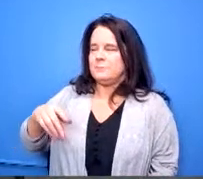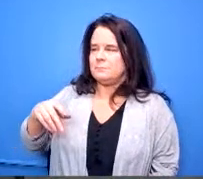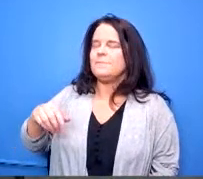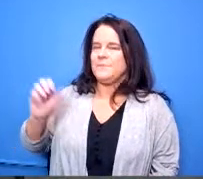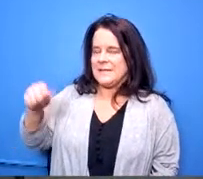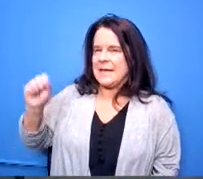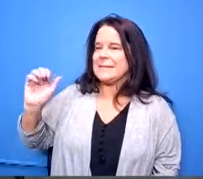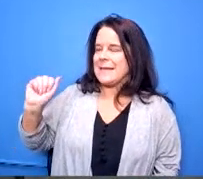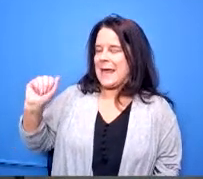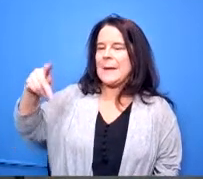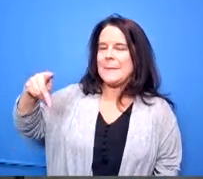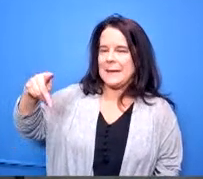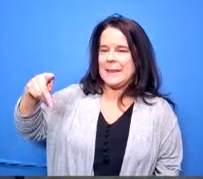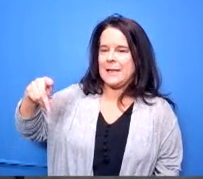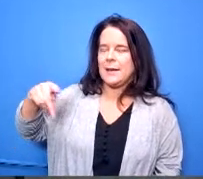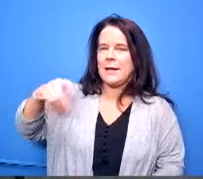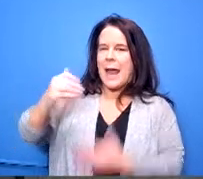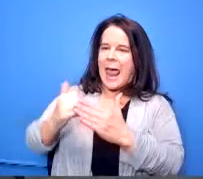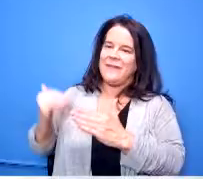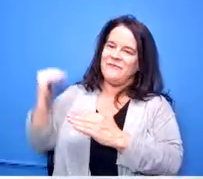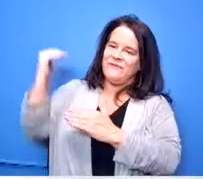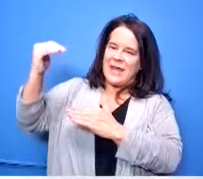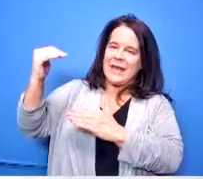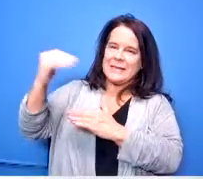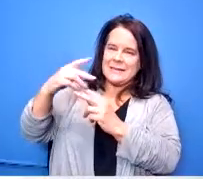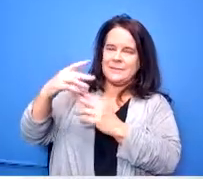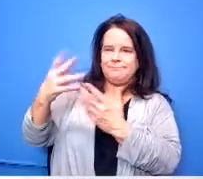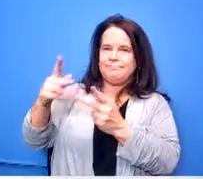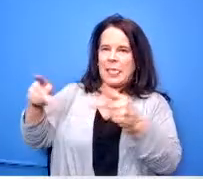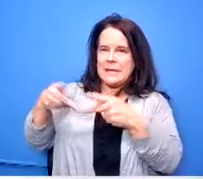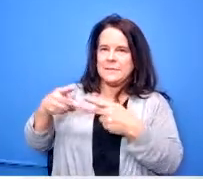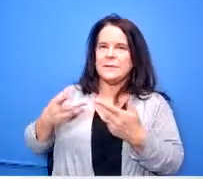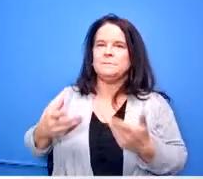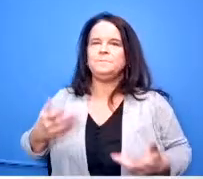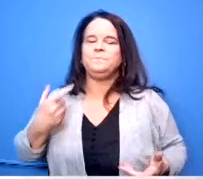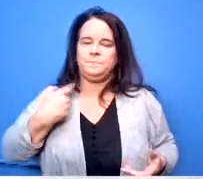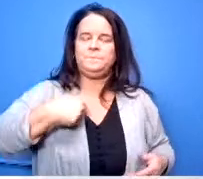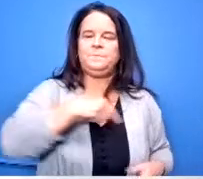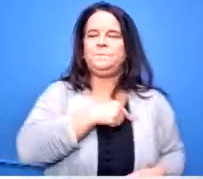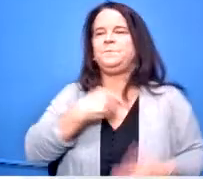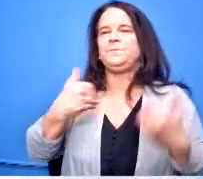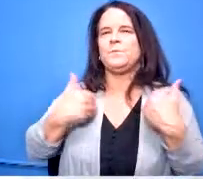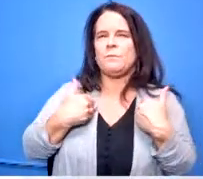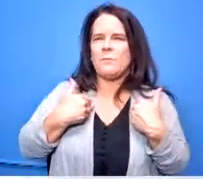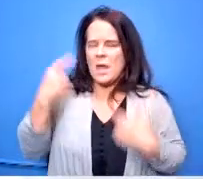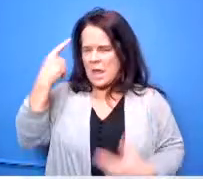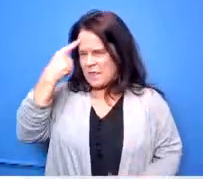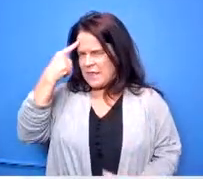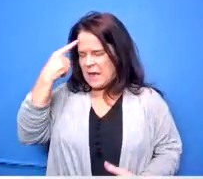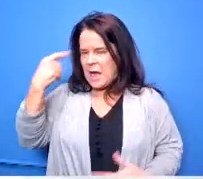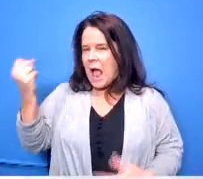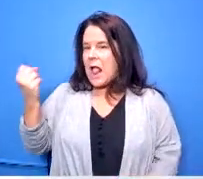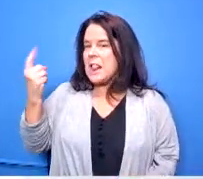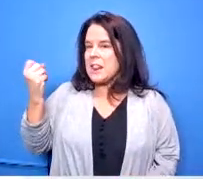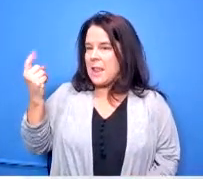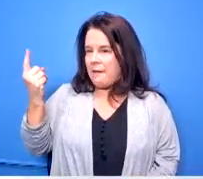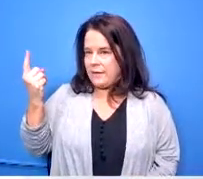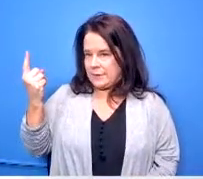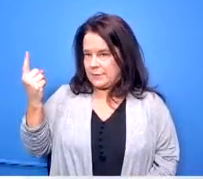placement so okay yeah so we have um i believe 11 total that are offered in our district currently